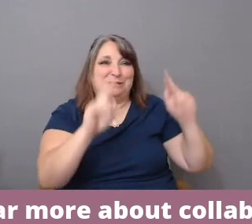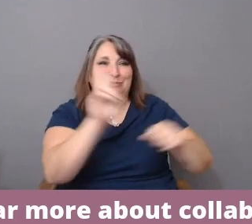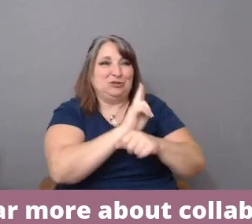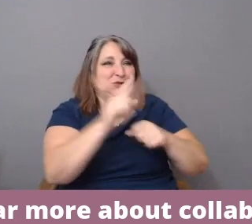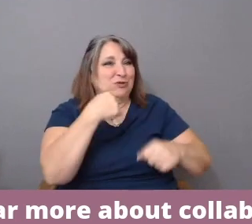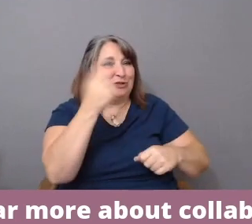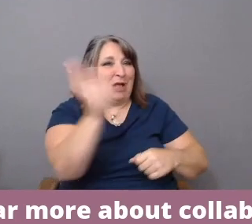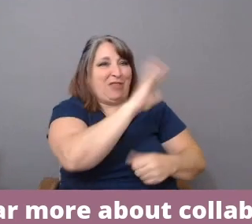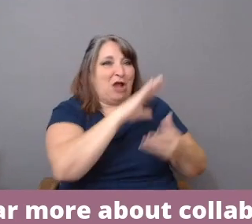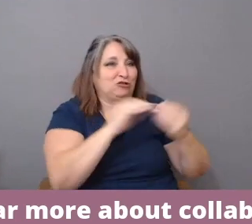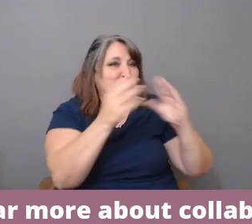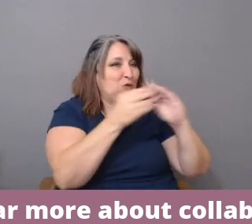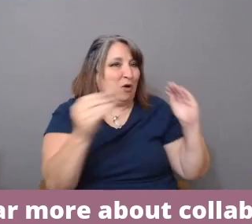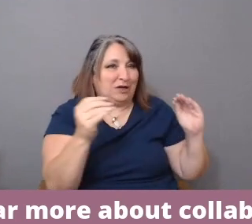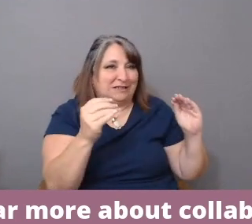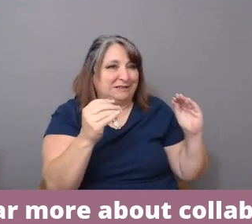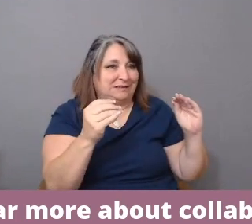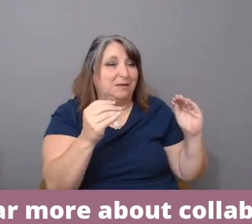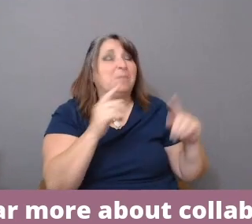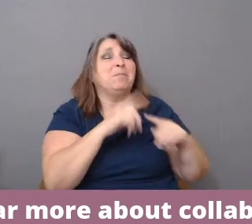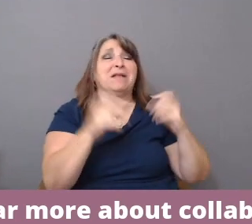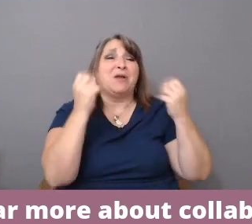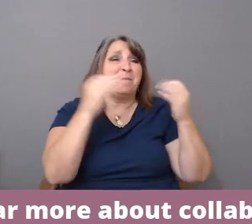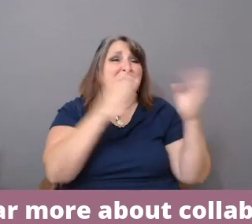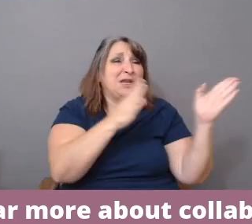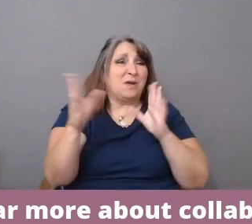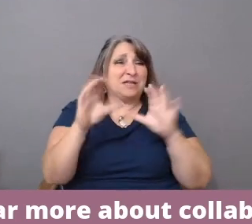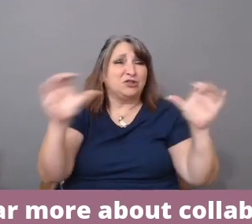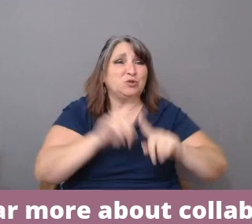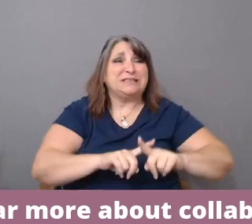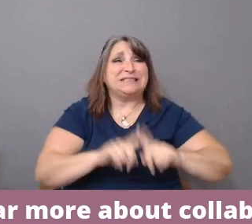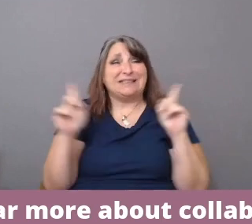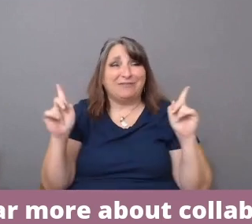But there are many ways of doing it differently.